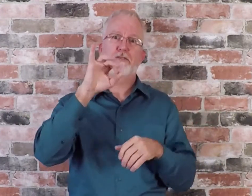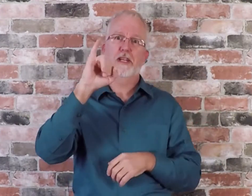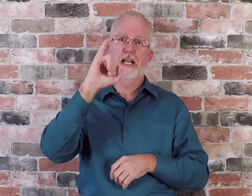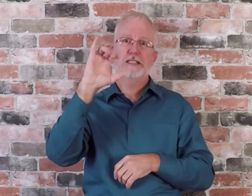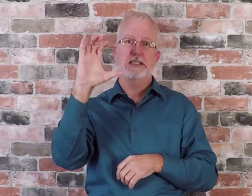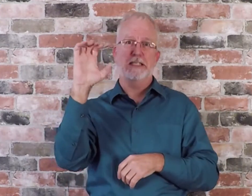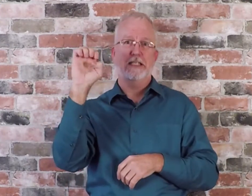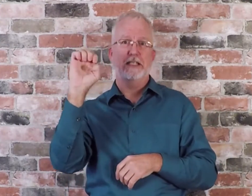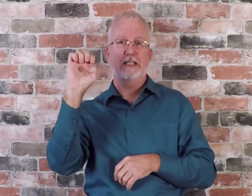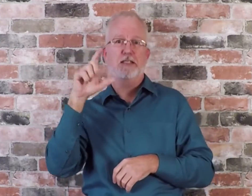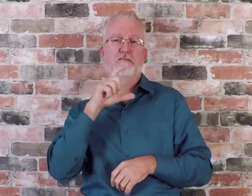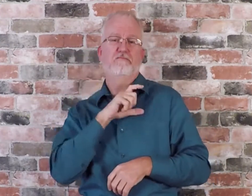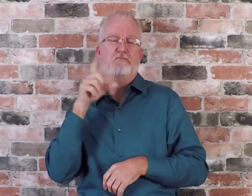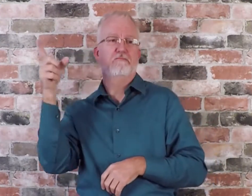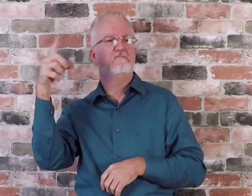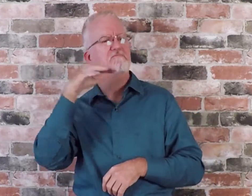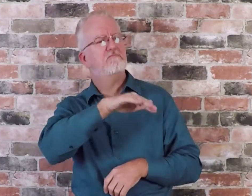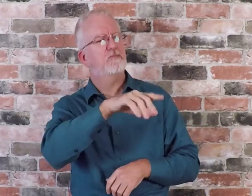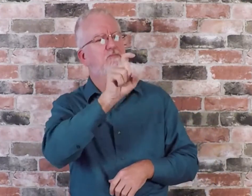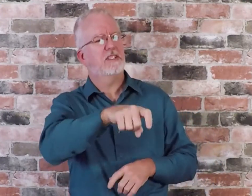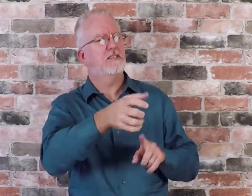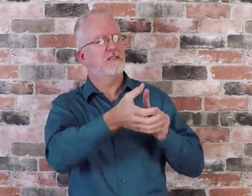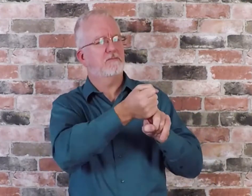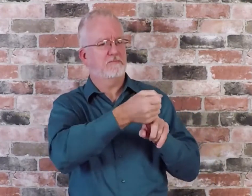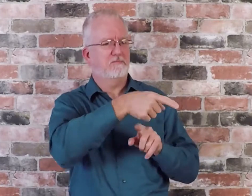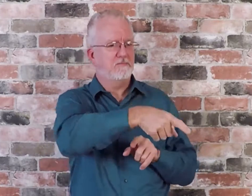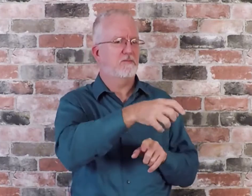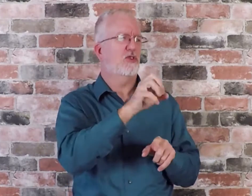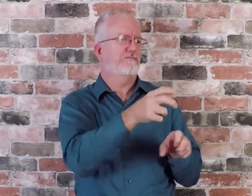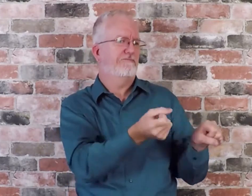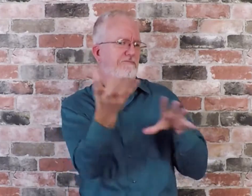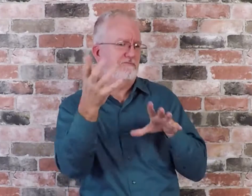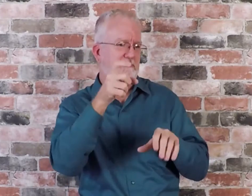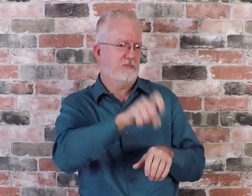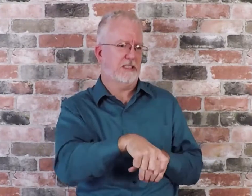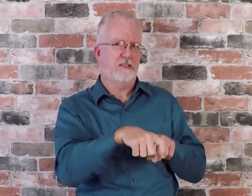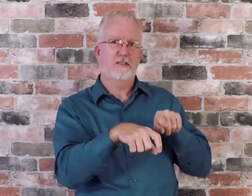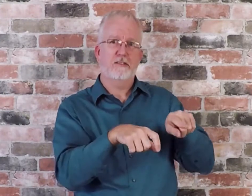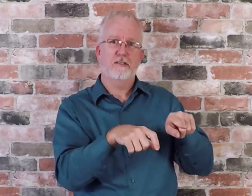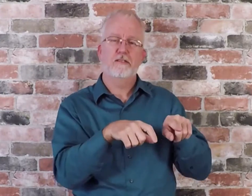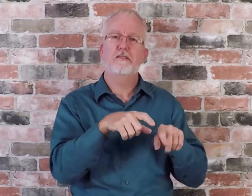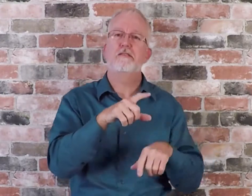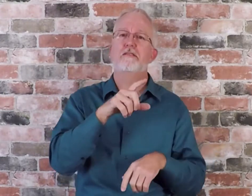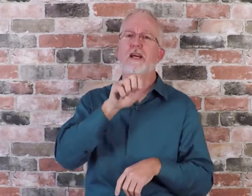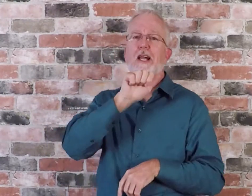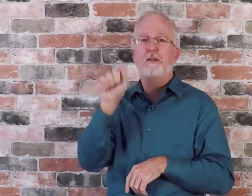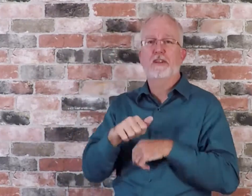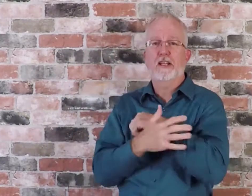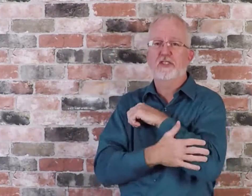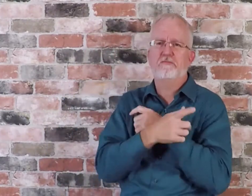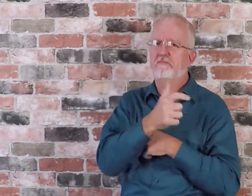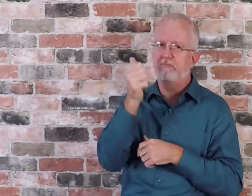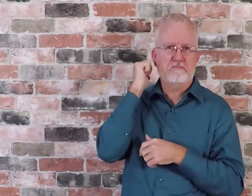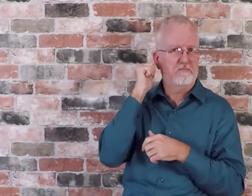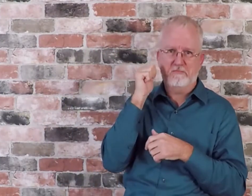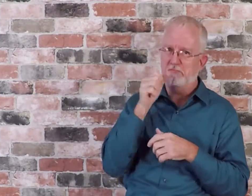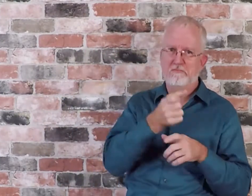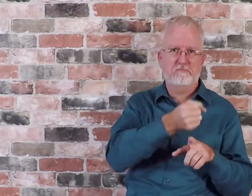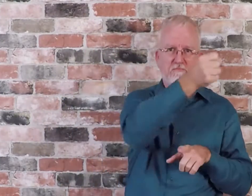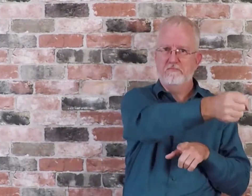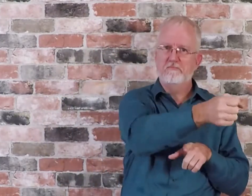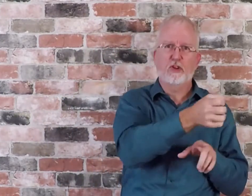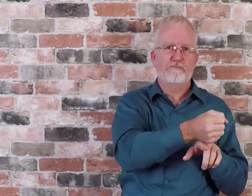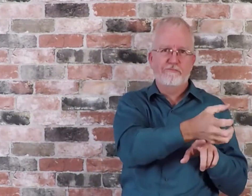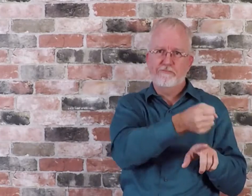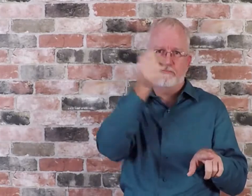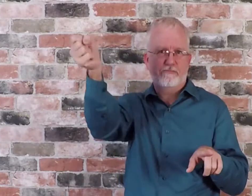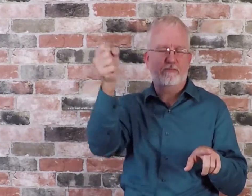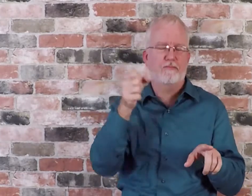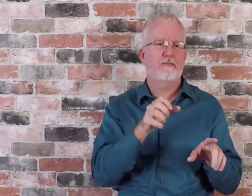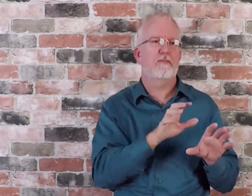Alameda County Sheriff's Office will not accept/honor an immigration detainer signed by an ICE agent